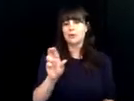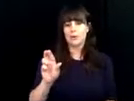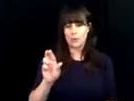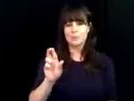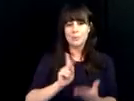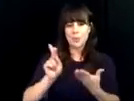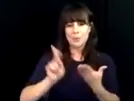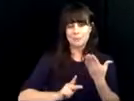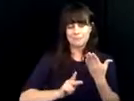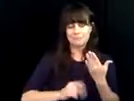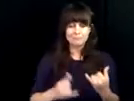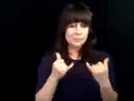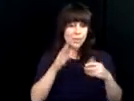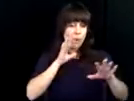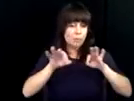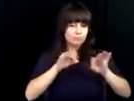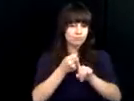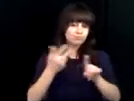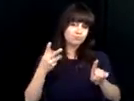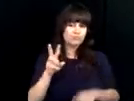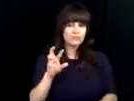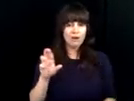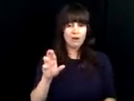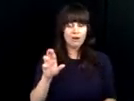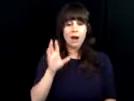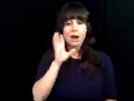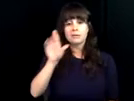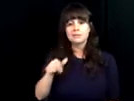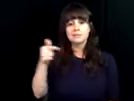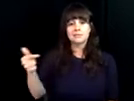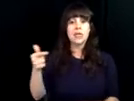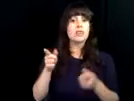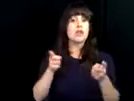deaf/blind. They will find the independence they are seeking through